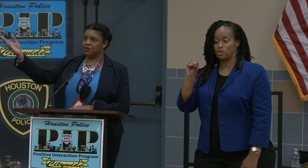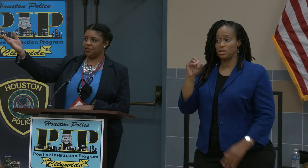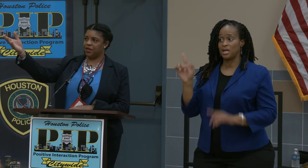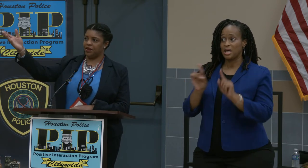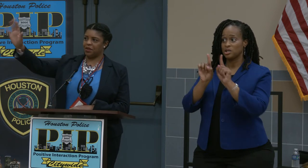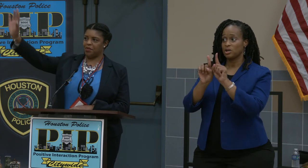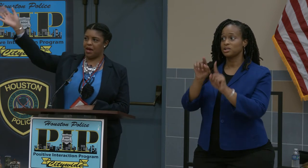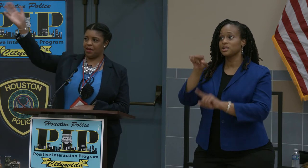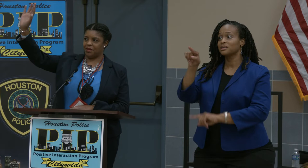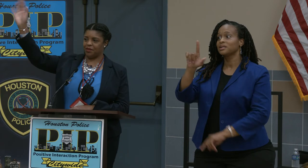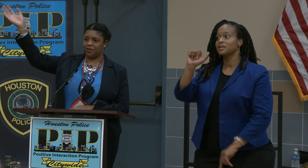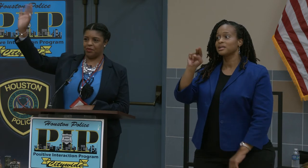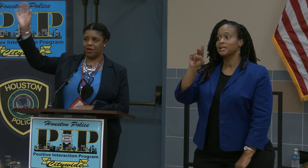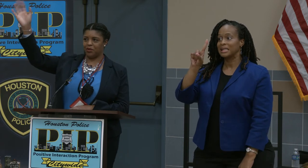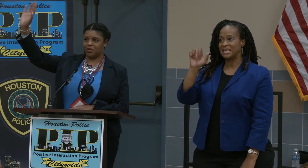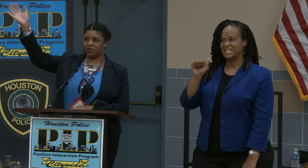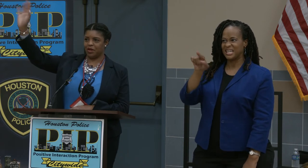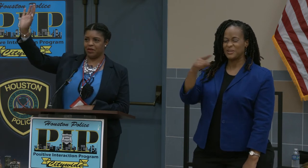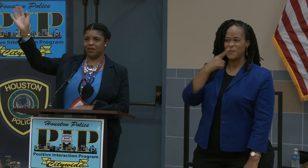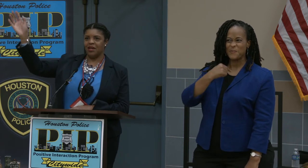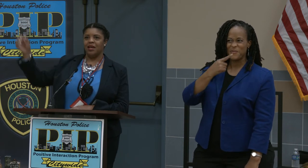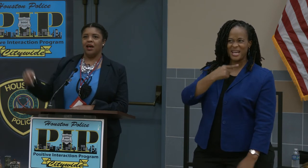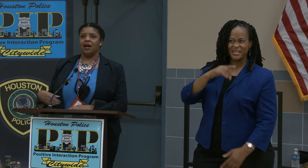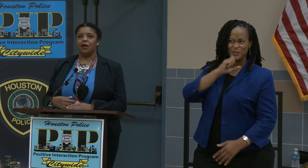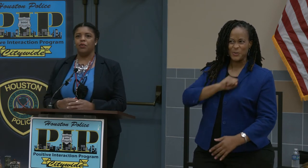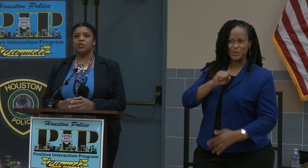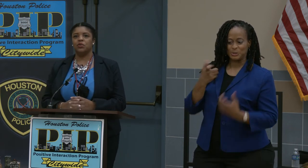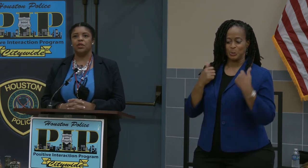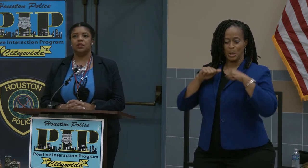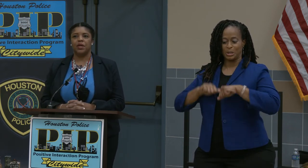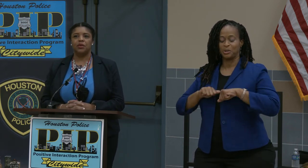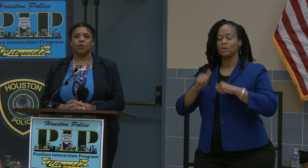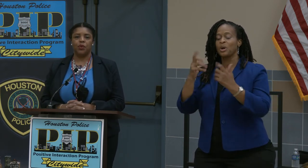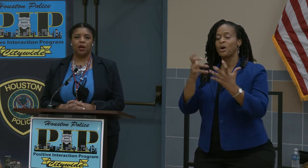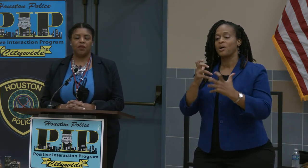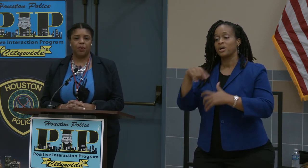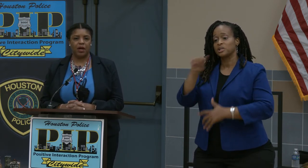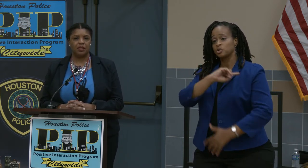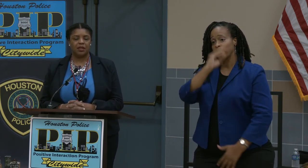Trevino in the back in the red orange sweater. We just wanted to make you aware of a project